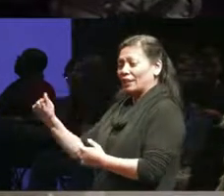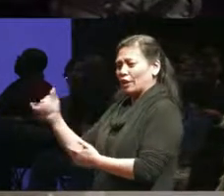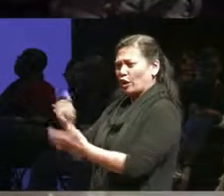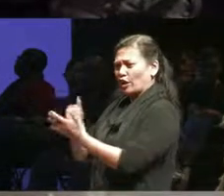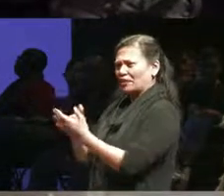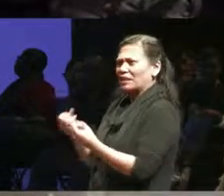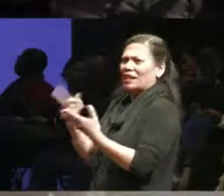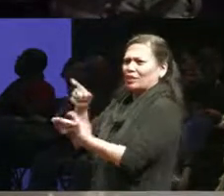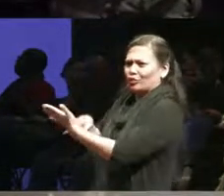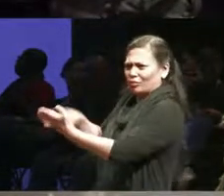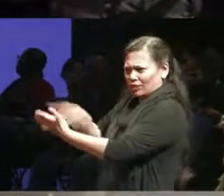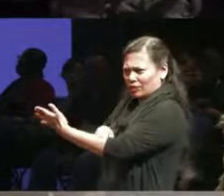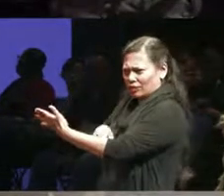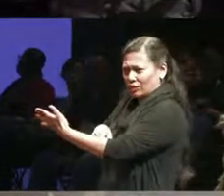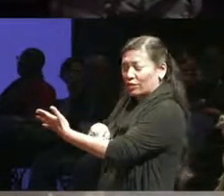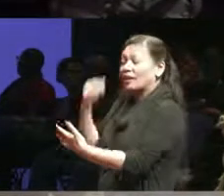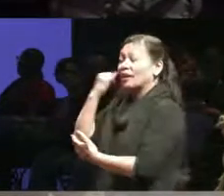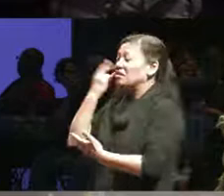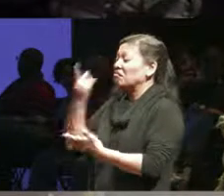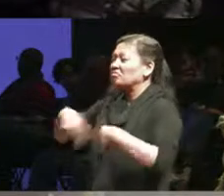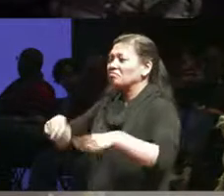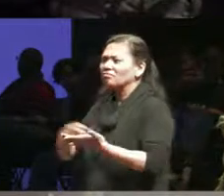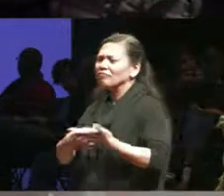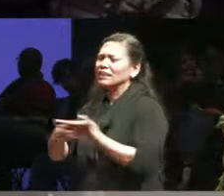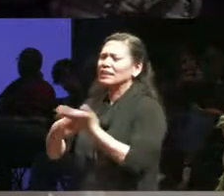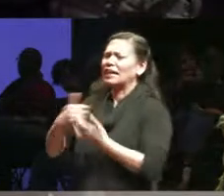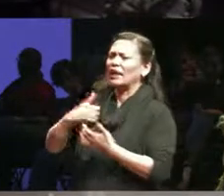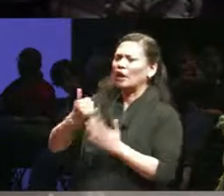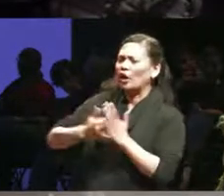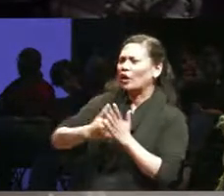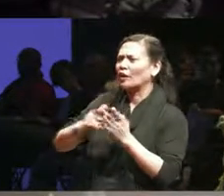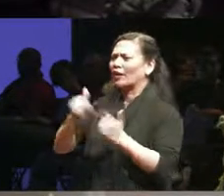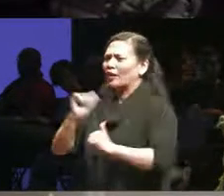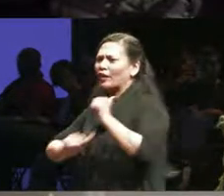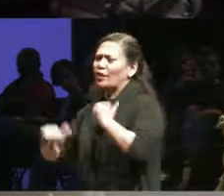talking about Canadian arts or theatre performing arts or whatever that is. It's...